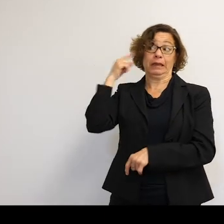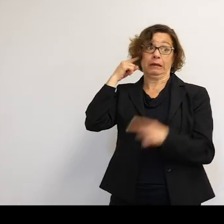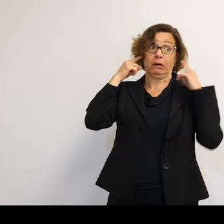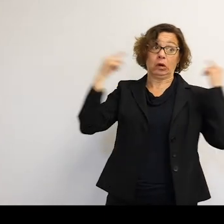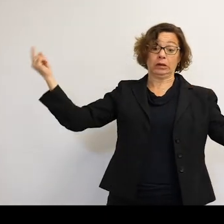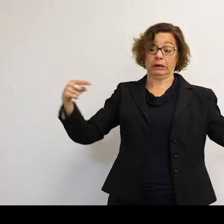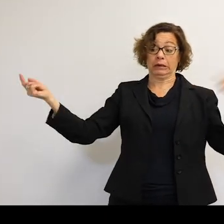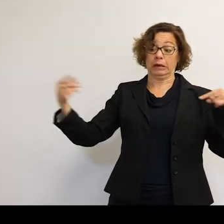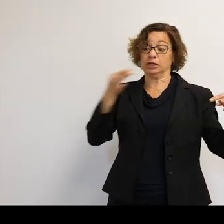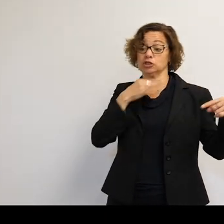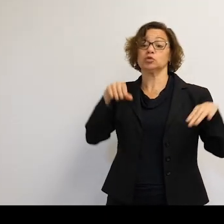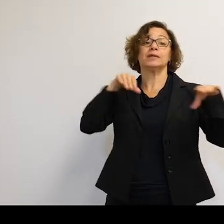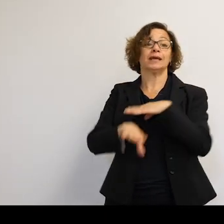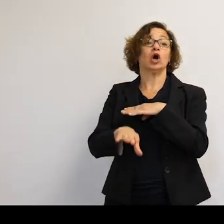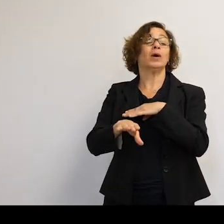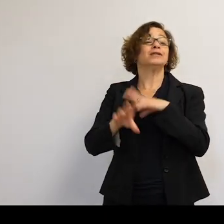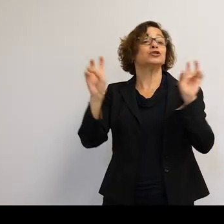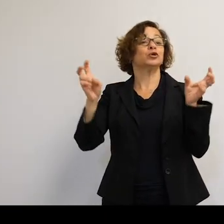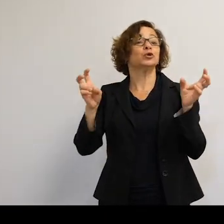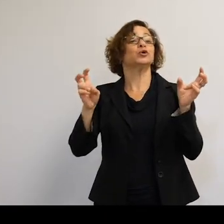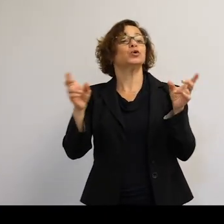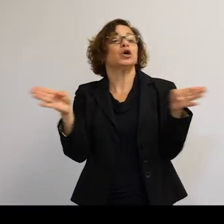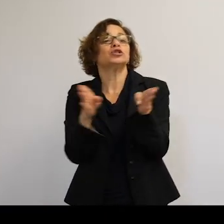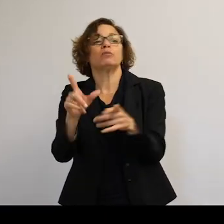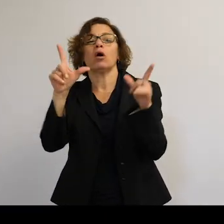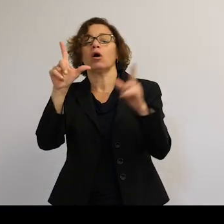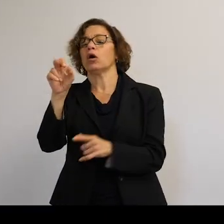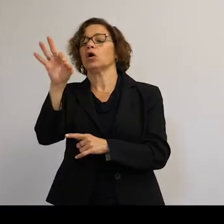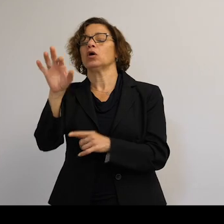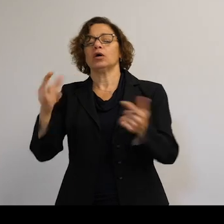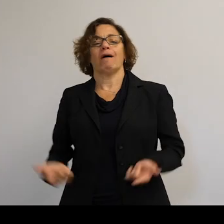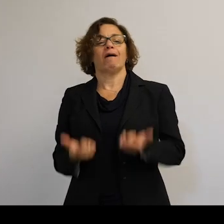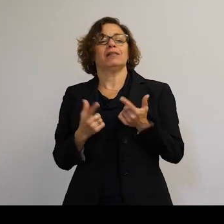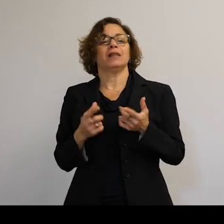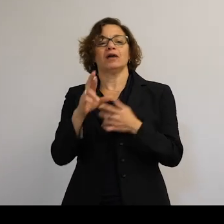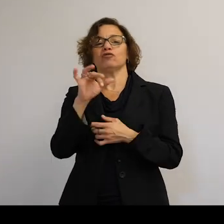pile into the Soyuz capsule, the life raft, spacesuits on,